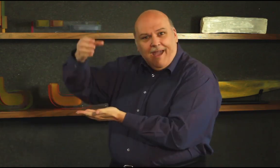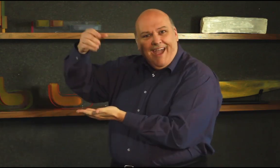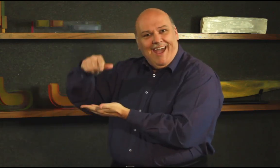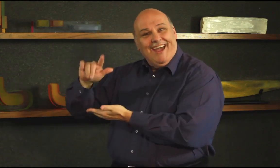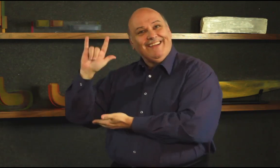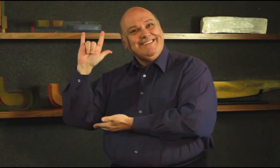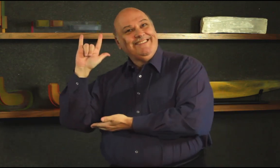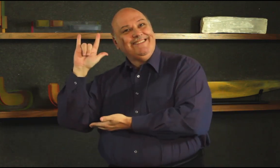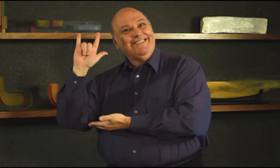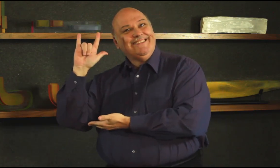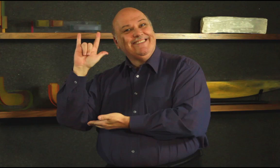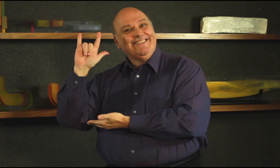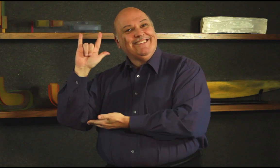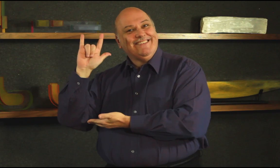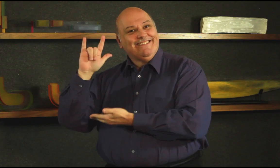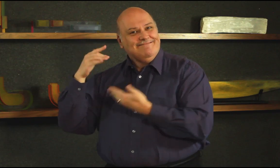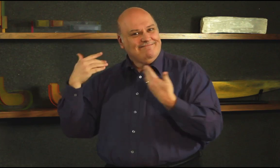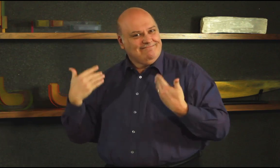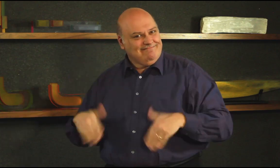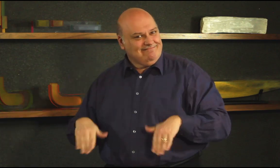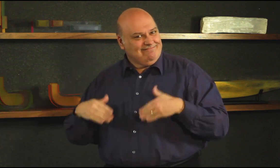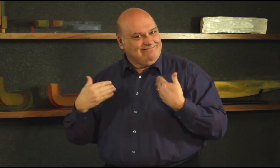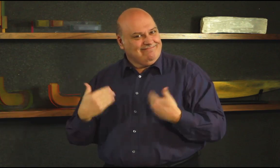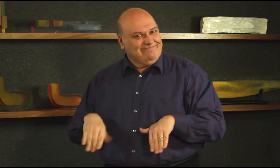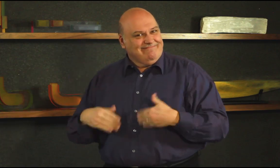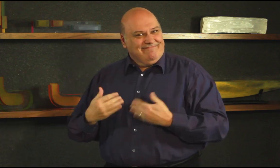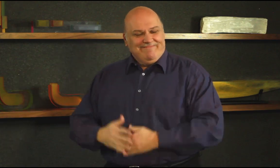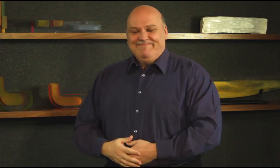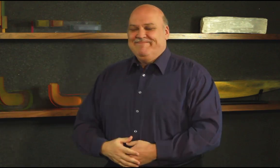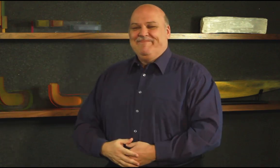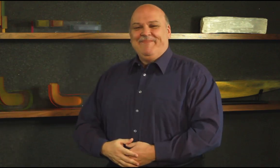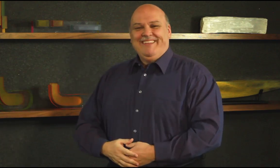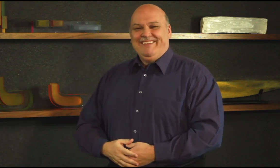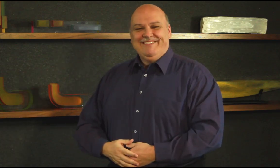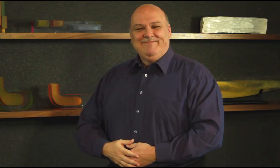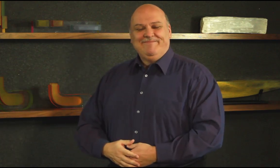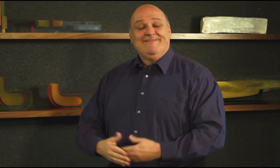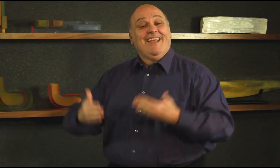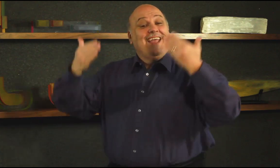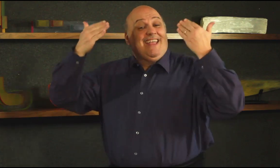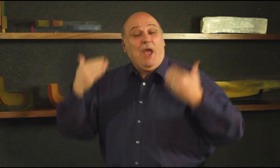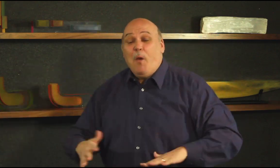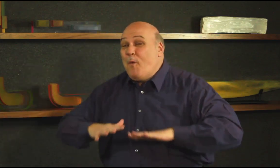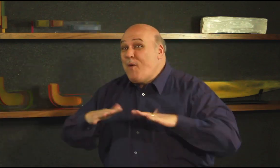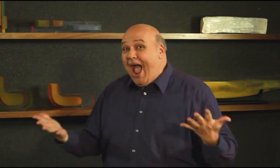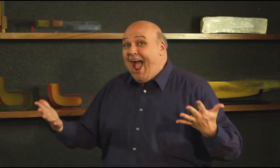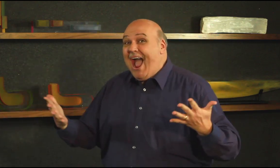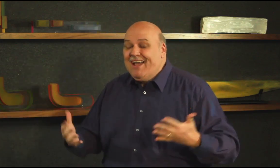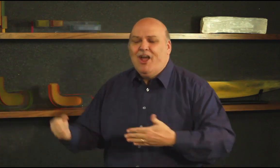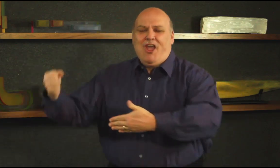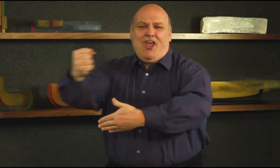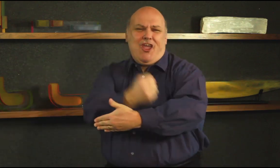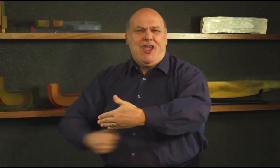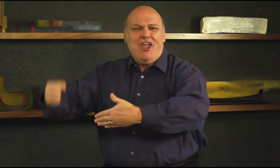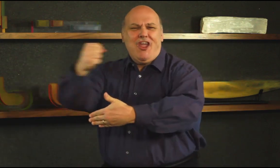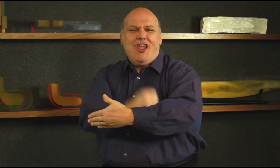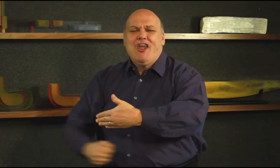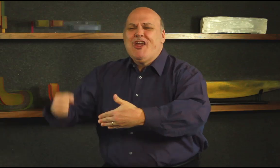sign language Barbie Doll! Now what’s next? My friend is coming over